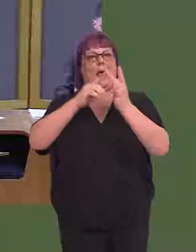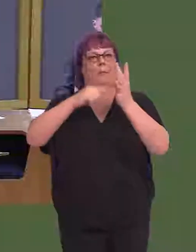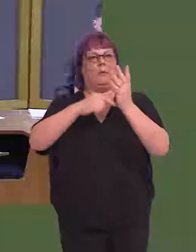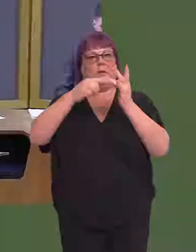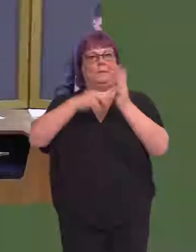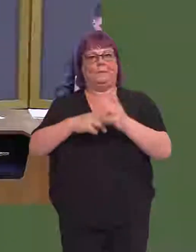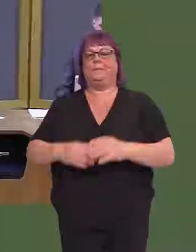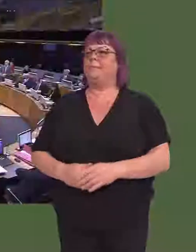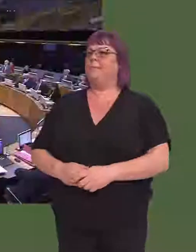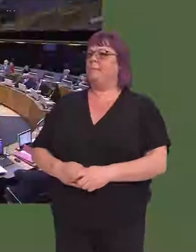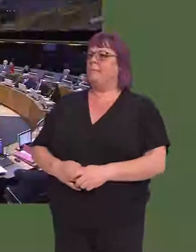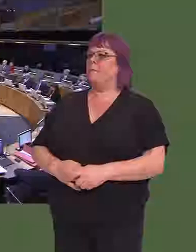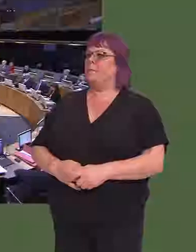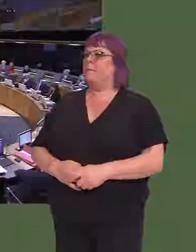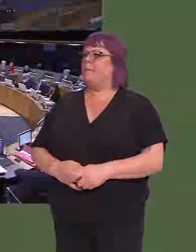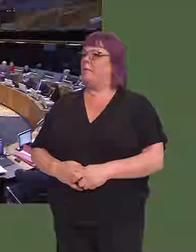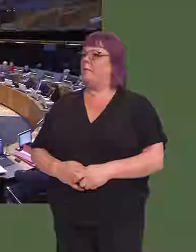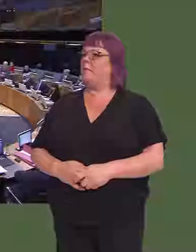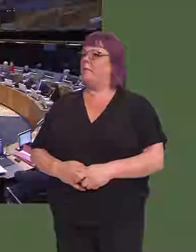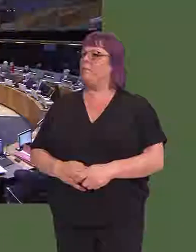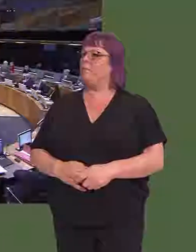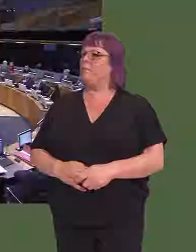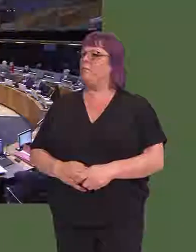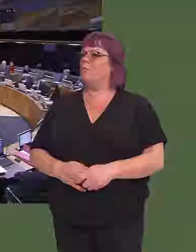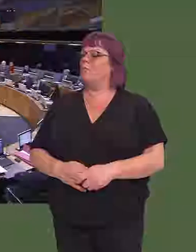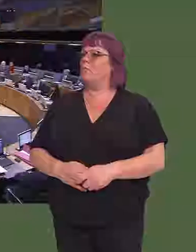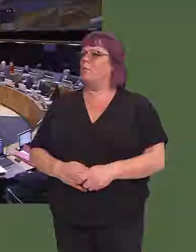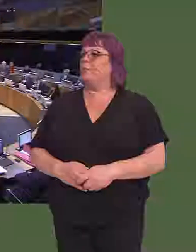Important as are the constitutional issues raised by the leader of Plaid Cymru, they're